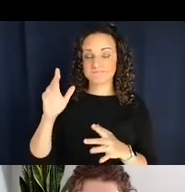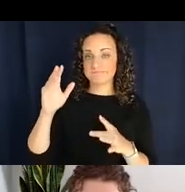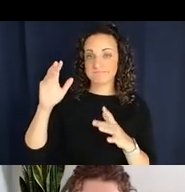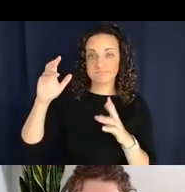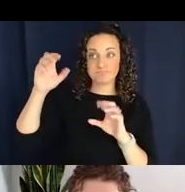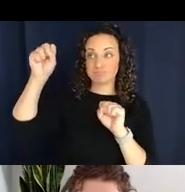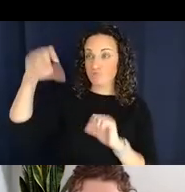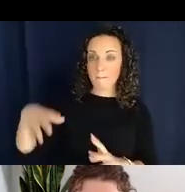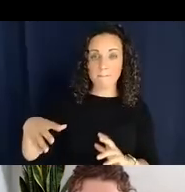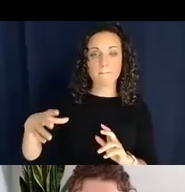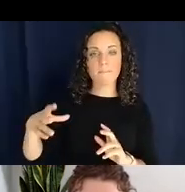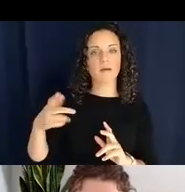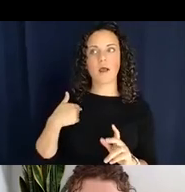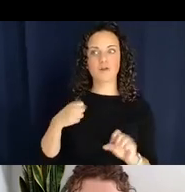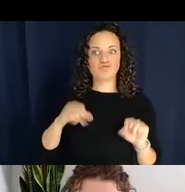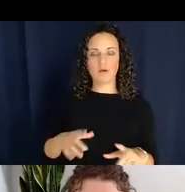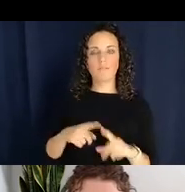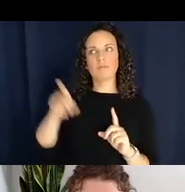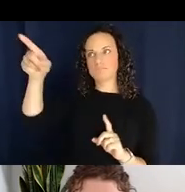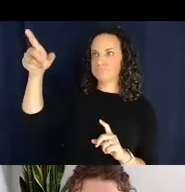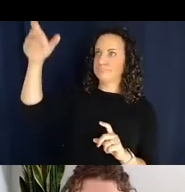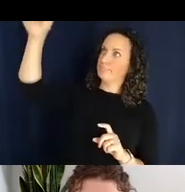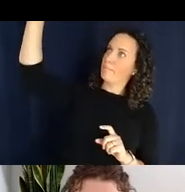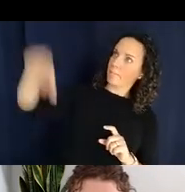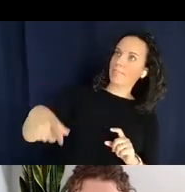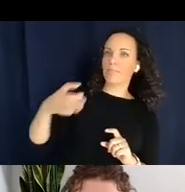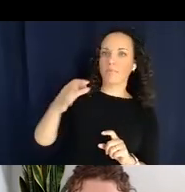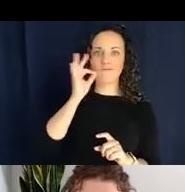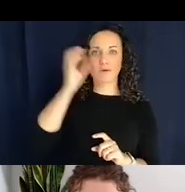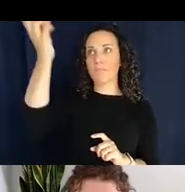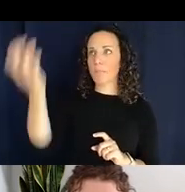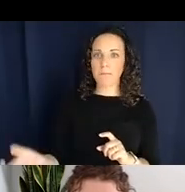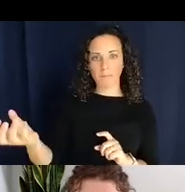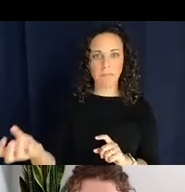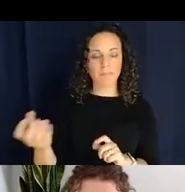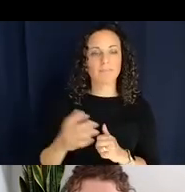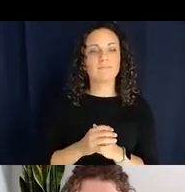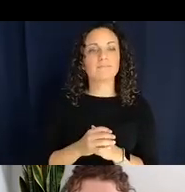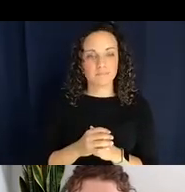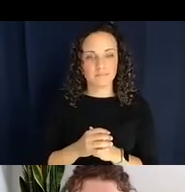volition, so in this case we're kind of dealing… we're getting into the category of non-accusative